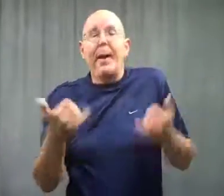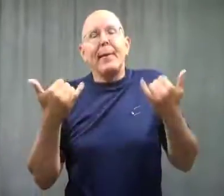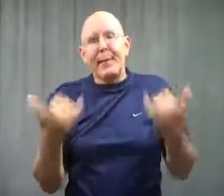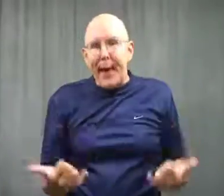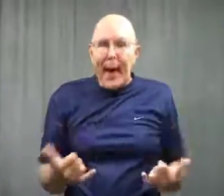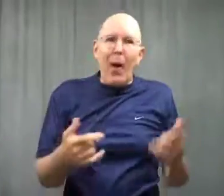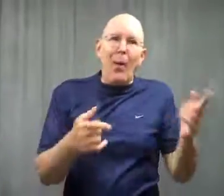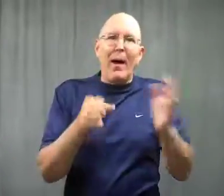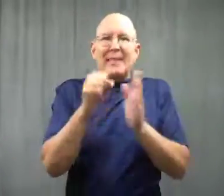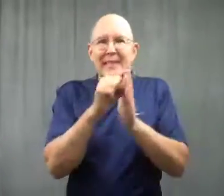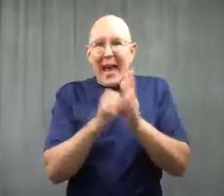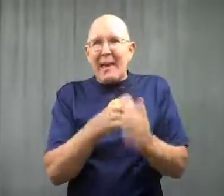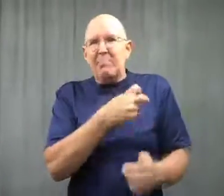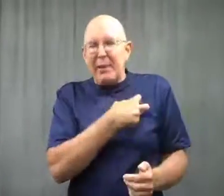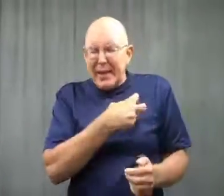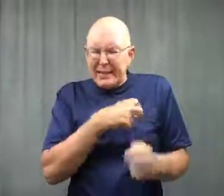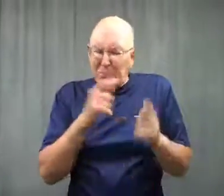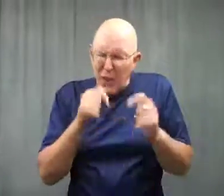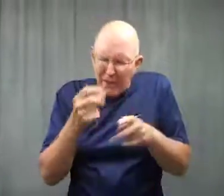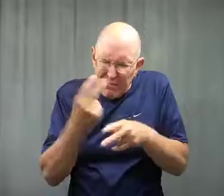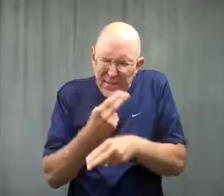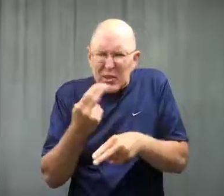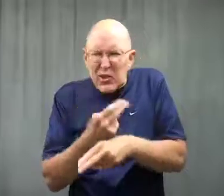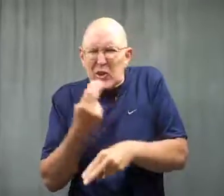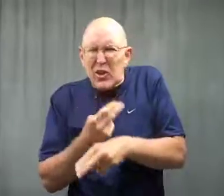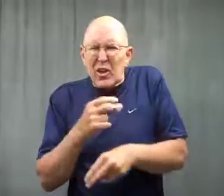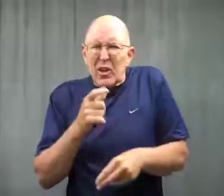The state police are trying to figure out who it belongs to.